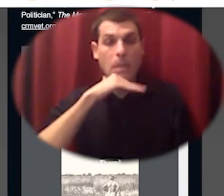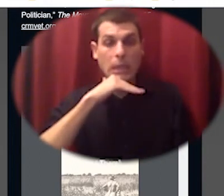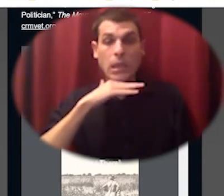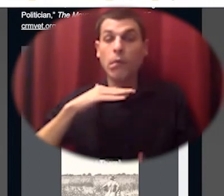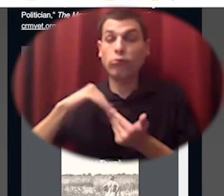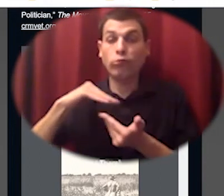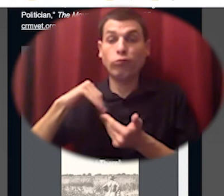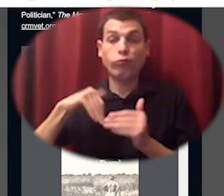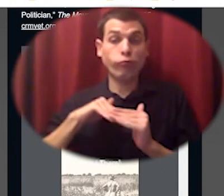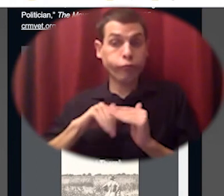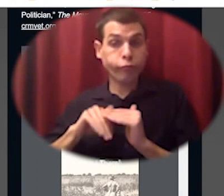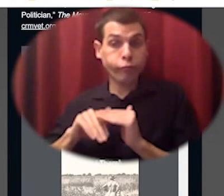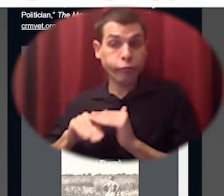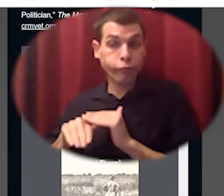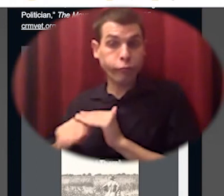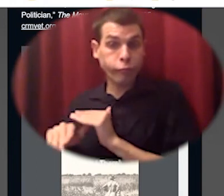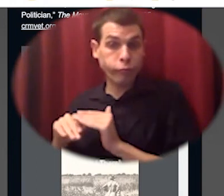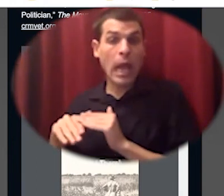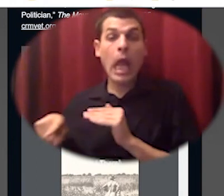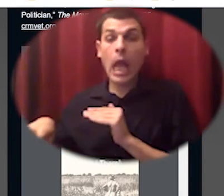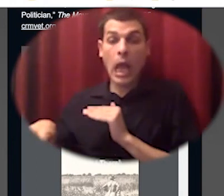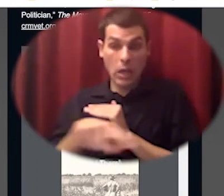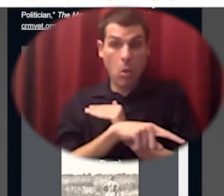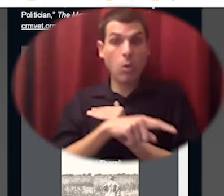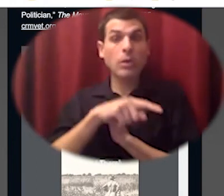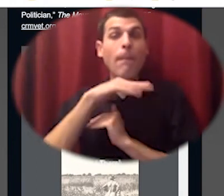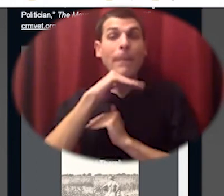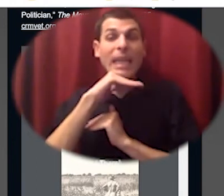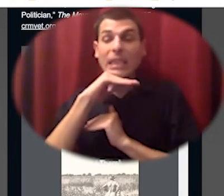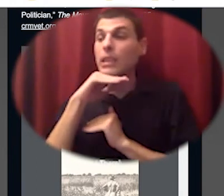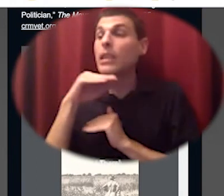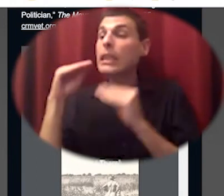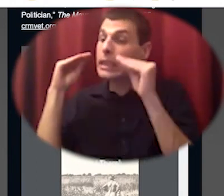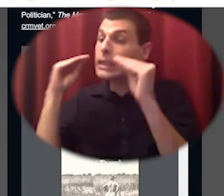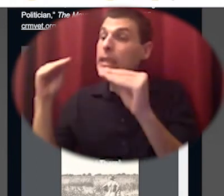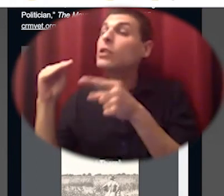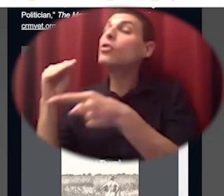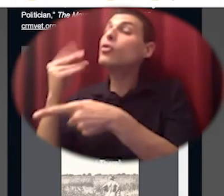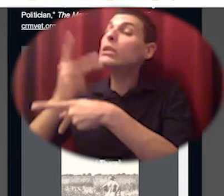they taught families how to take care of pigs and then would send them away with a breeding pair